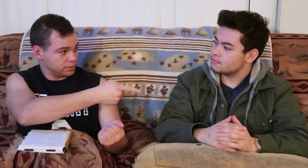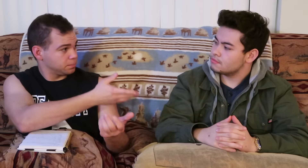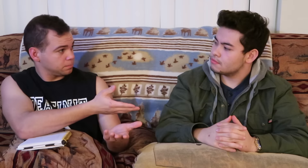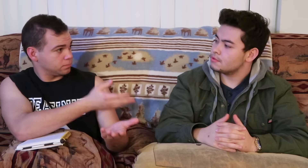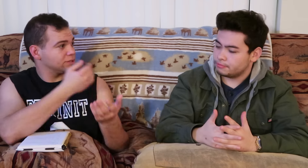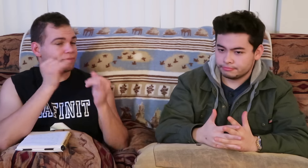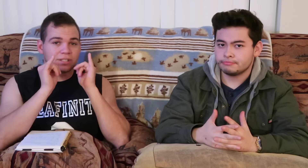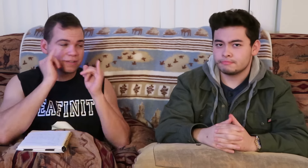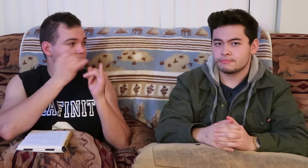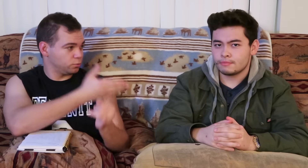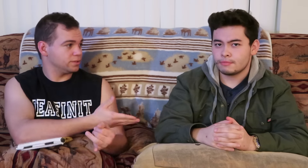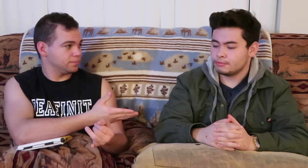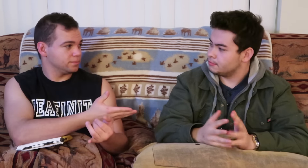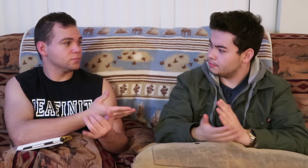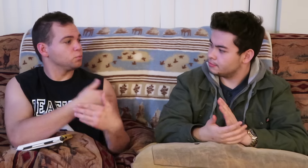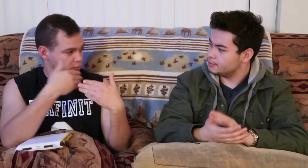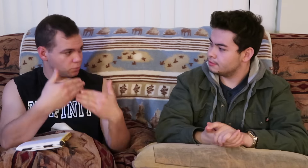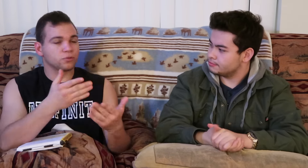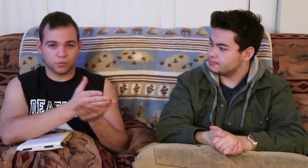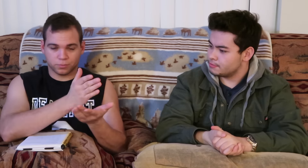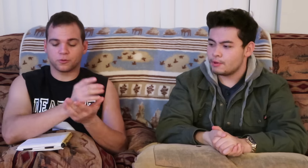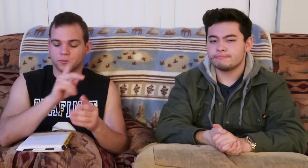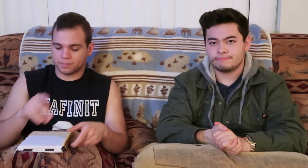him, to interview him. alright. ok.